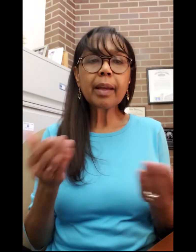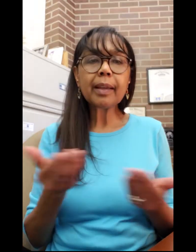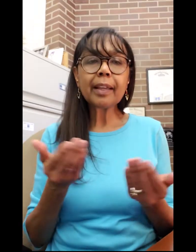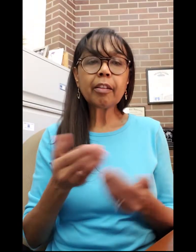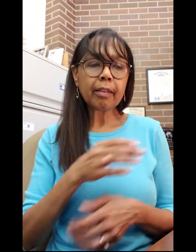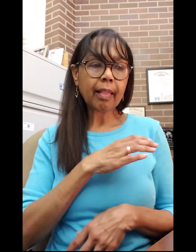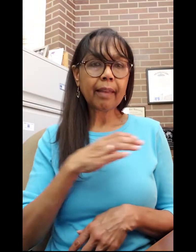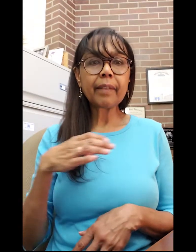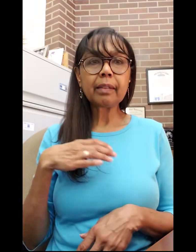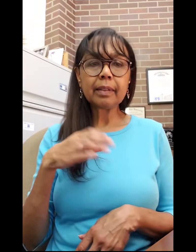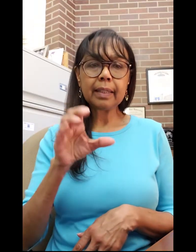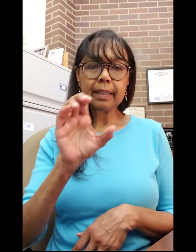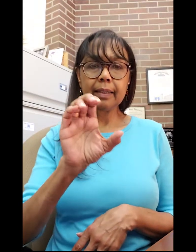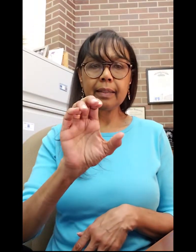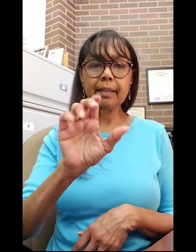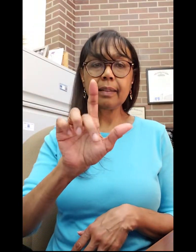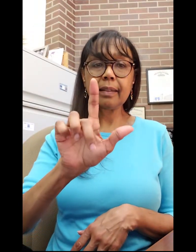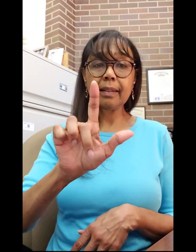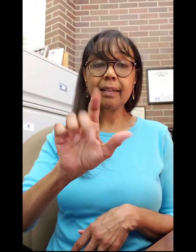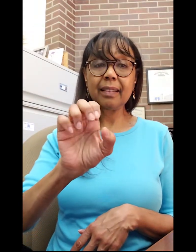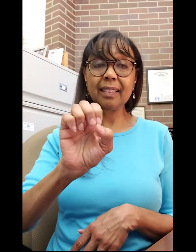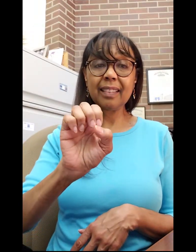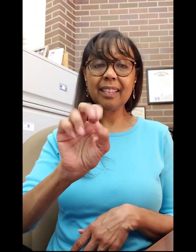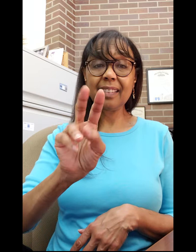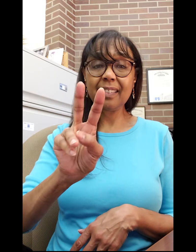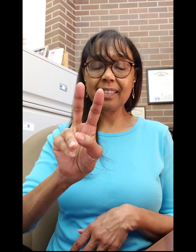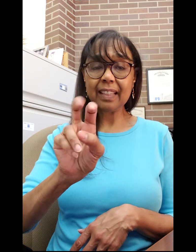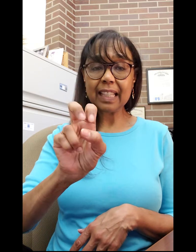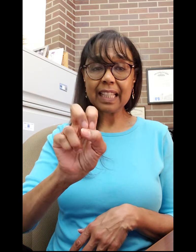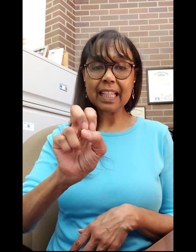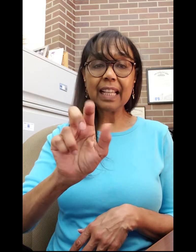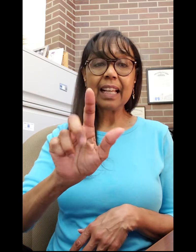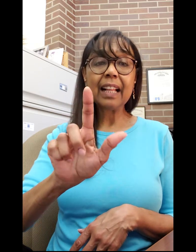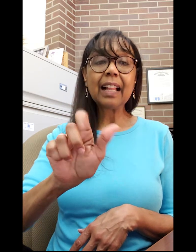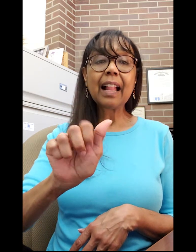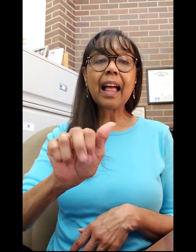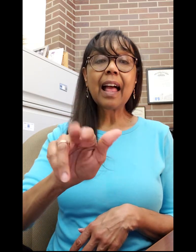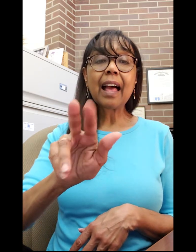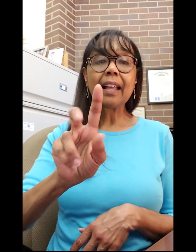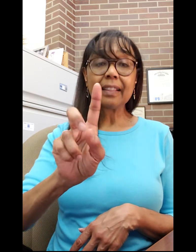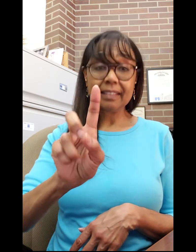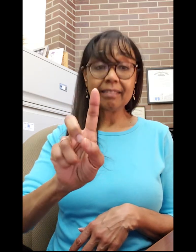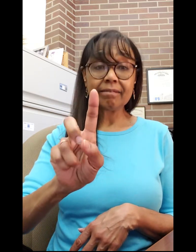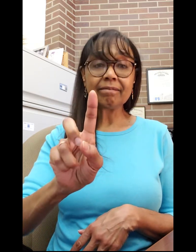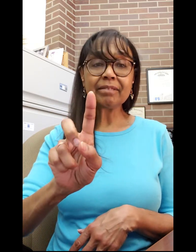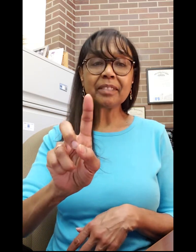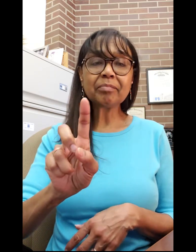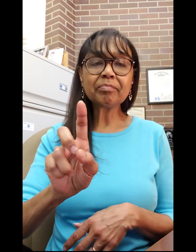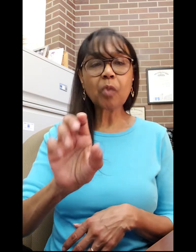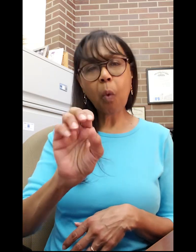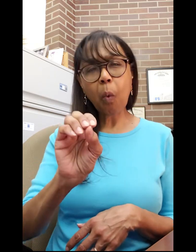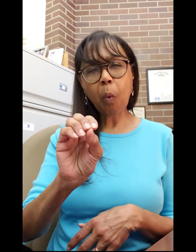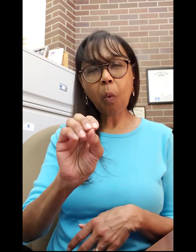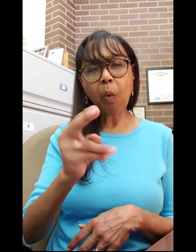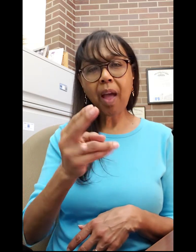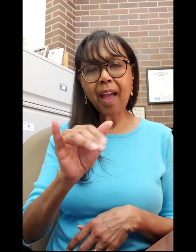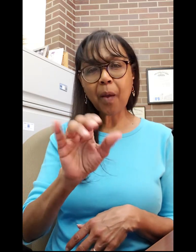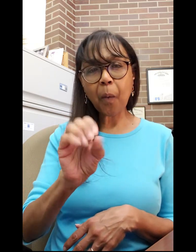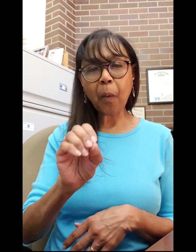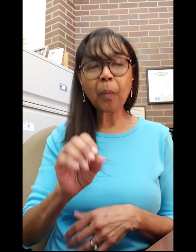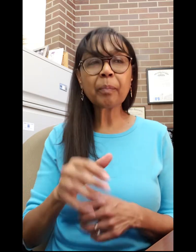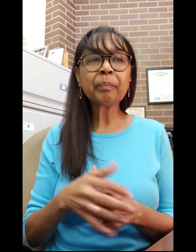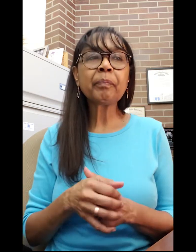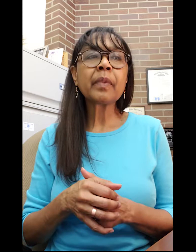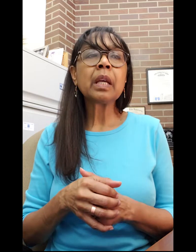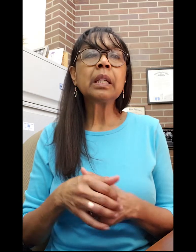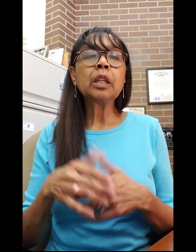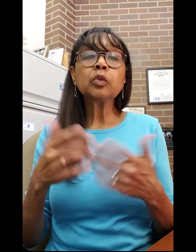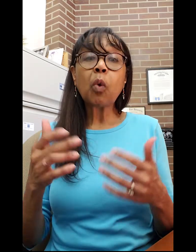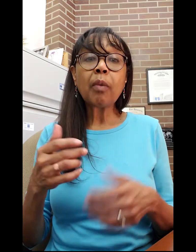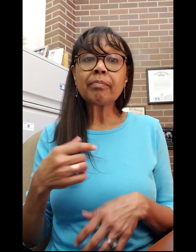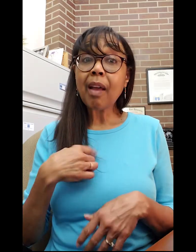Cleveland, Ohio.